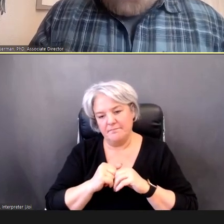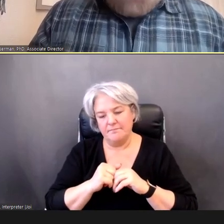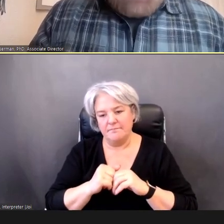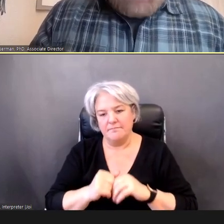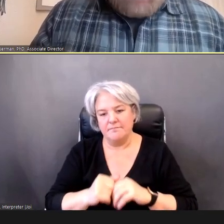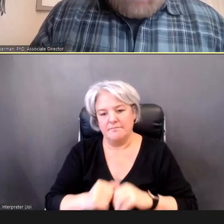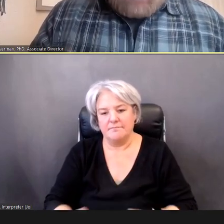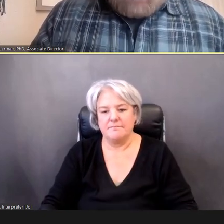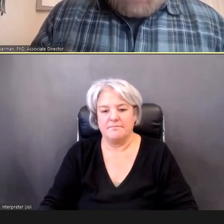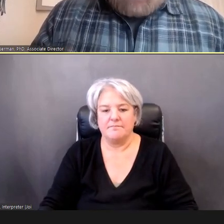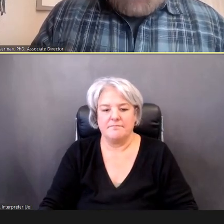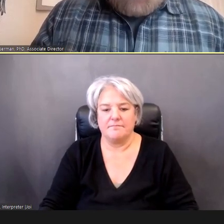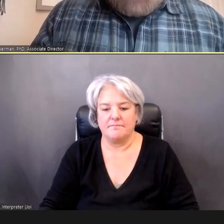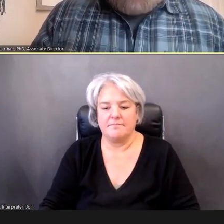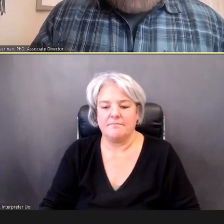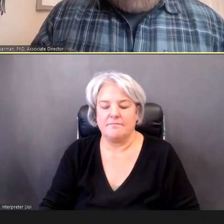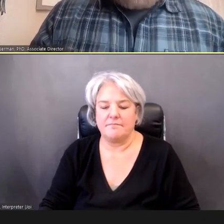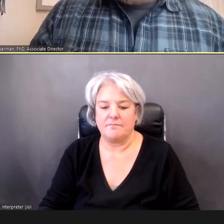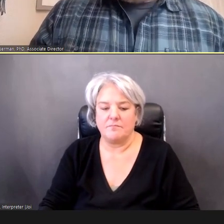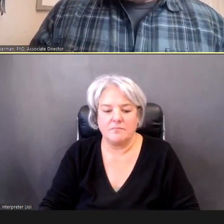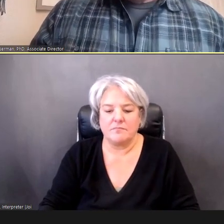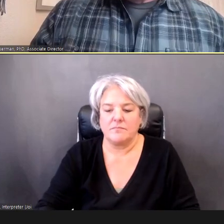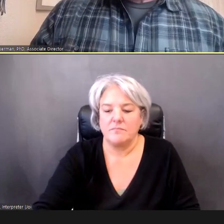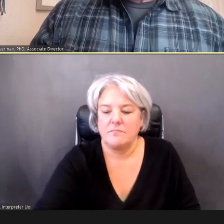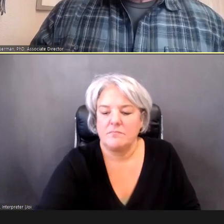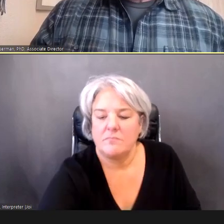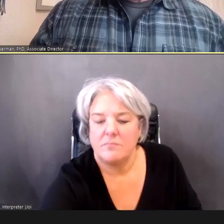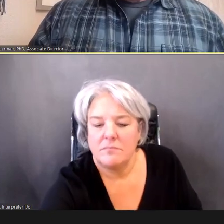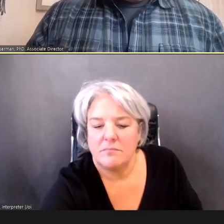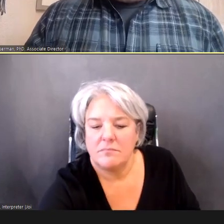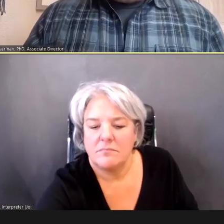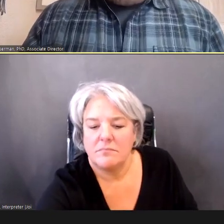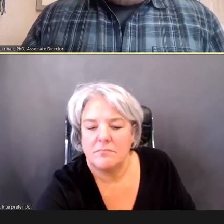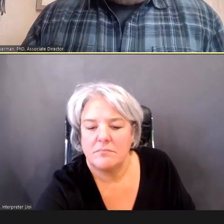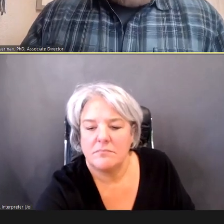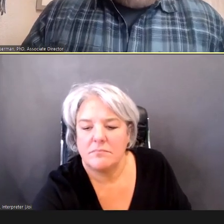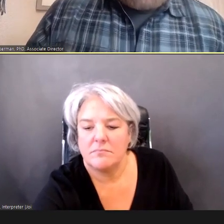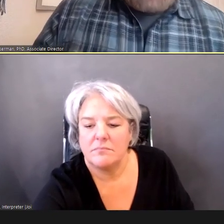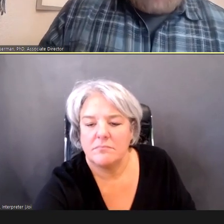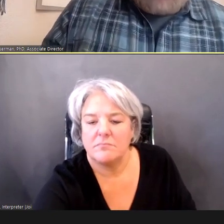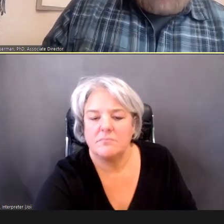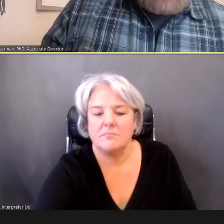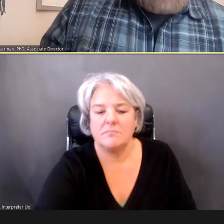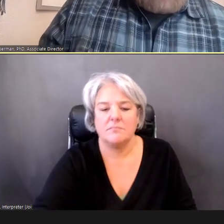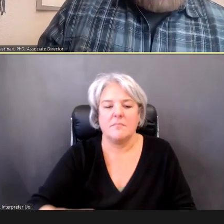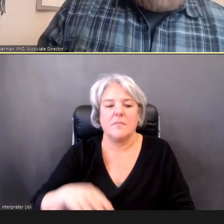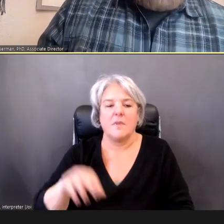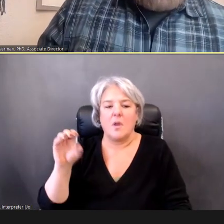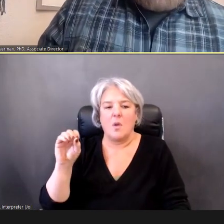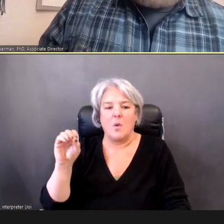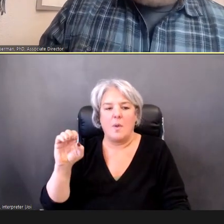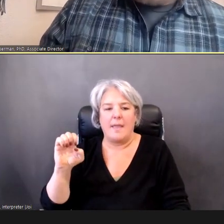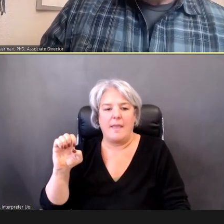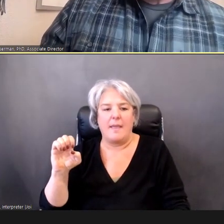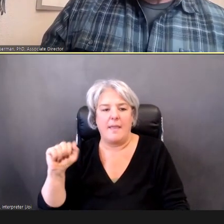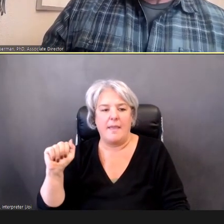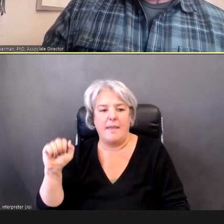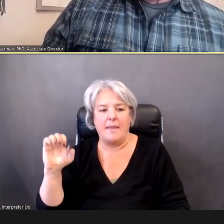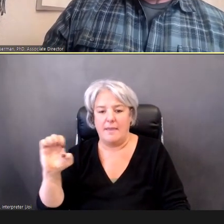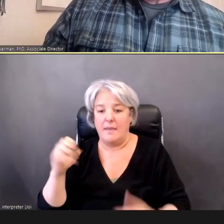the OAE screening form, we have a screening form, and it looks just like this.